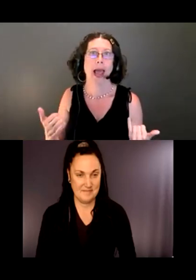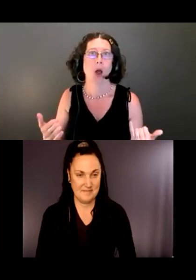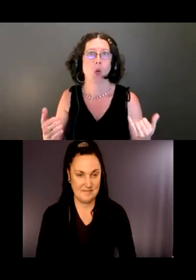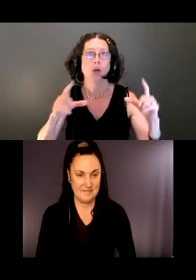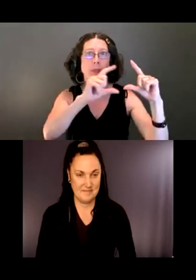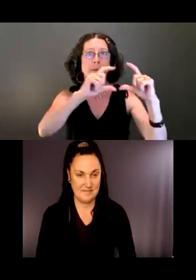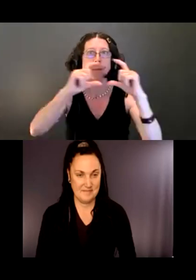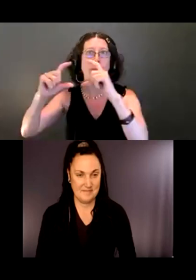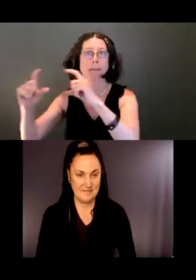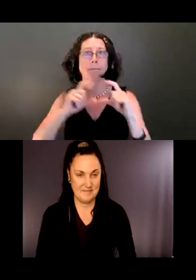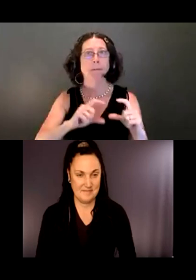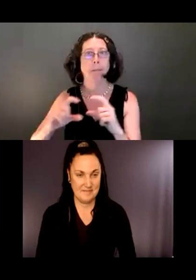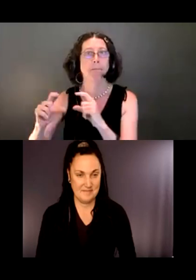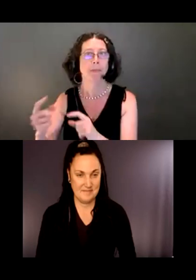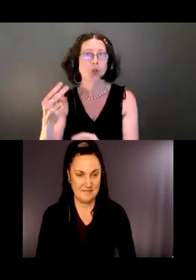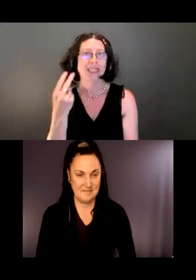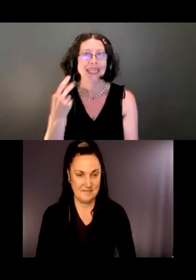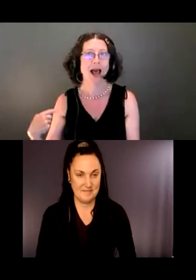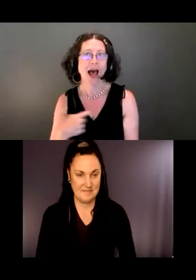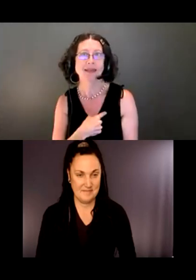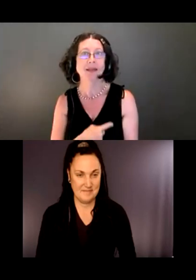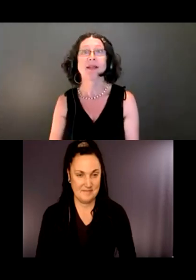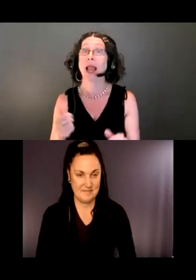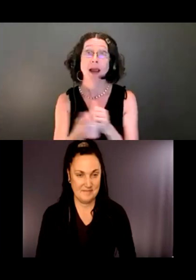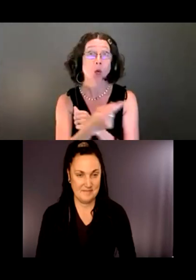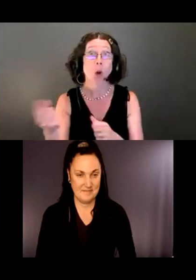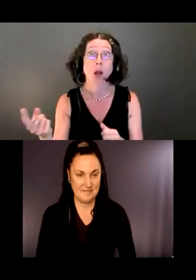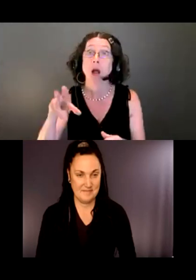Then we will unmute everybody so you can use your audio and